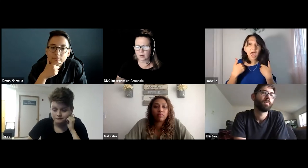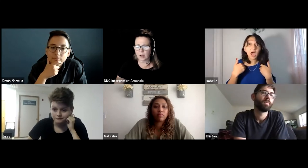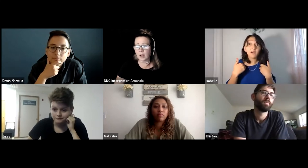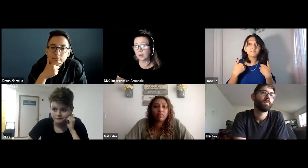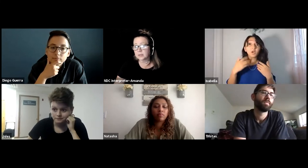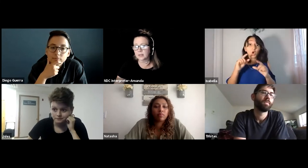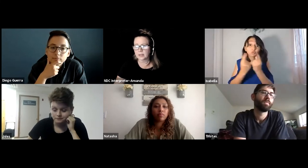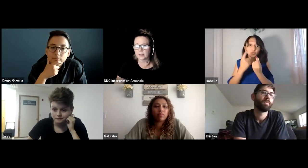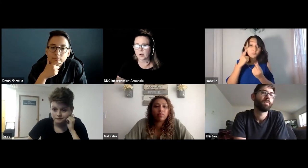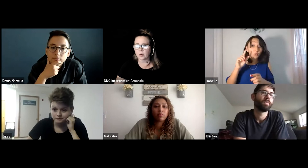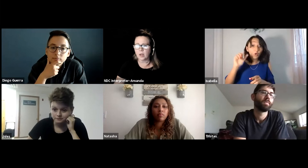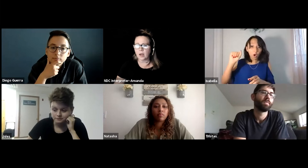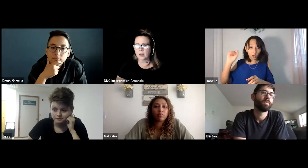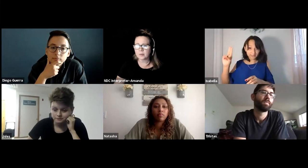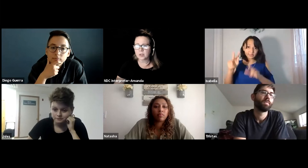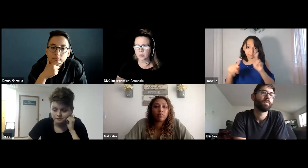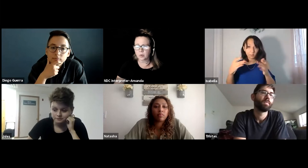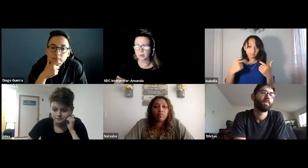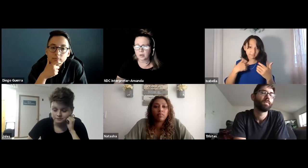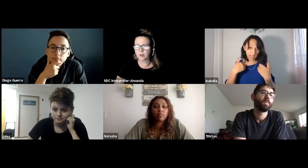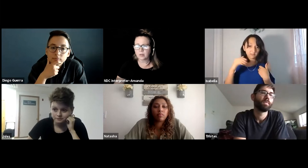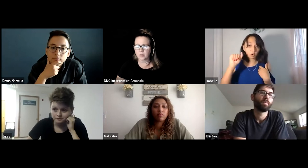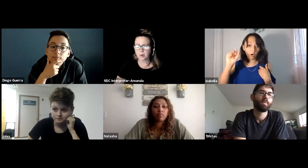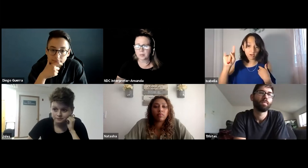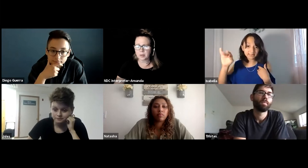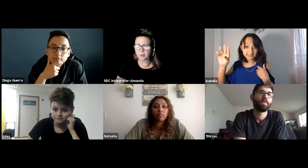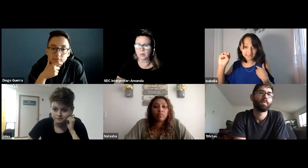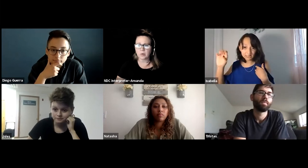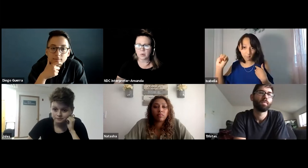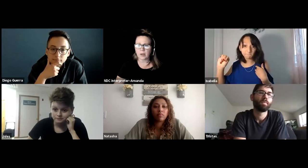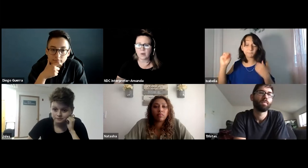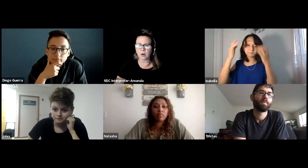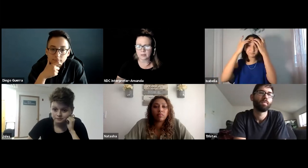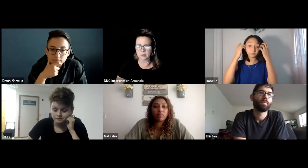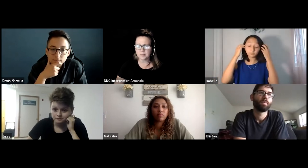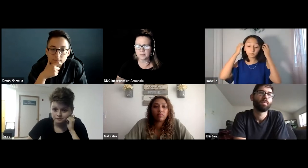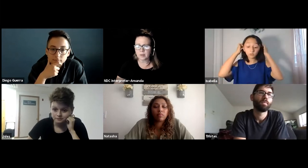I was lucky, though, there was a group for people who have autism.